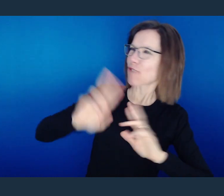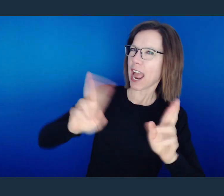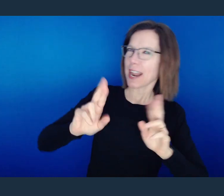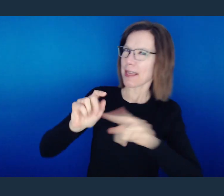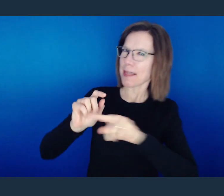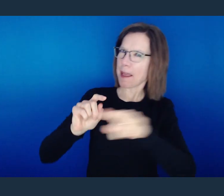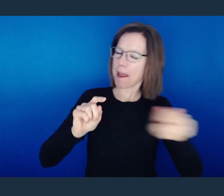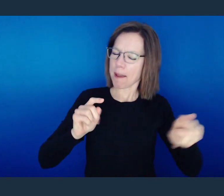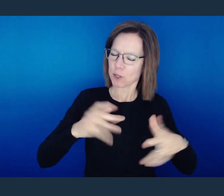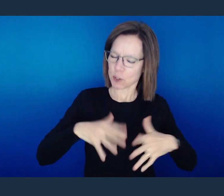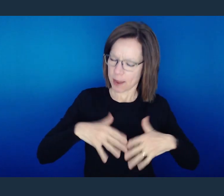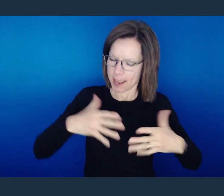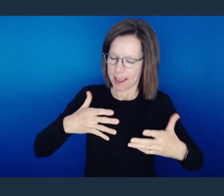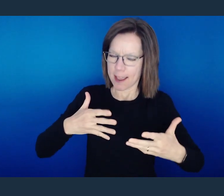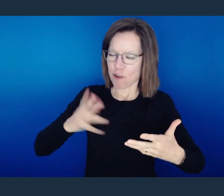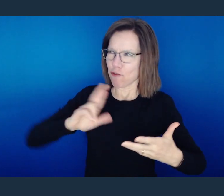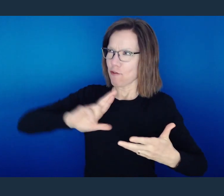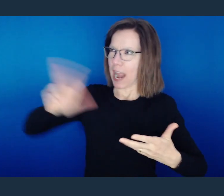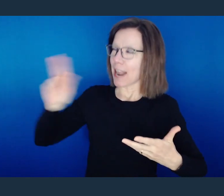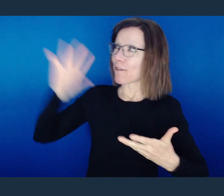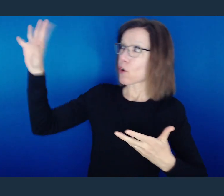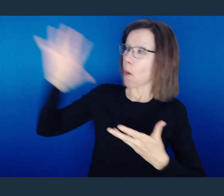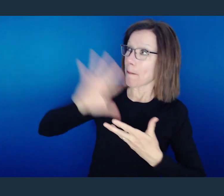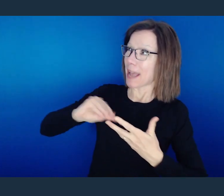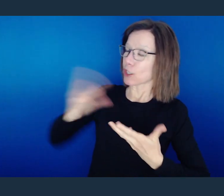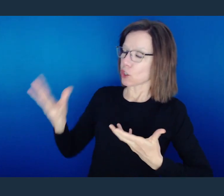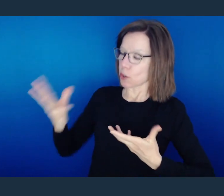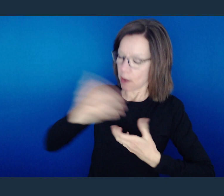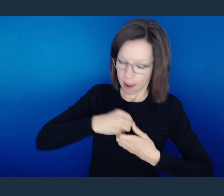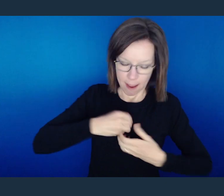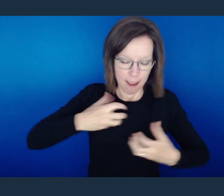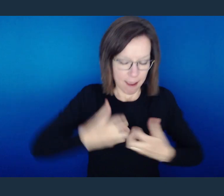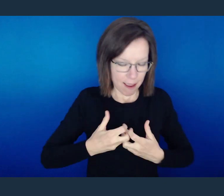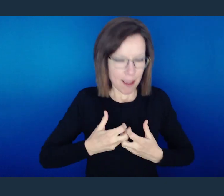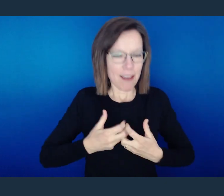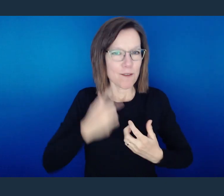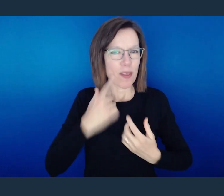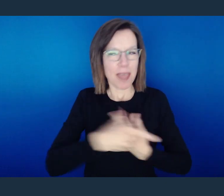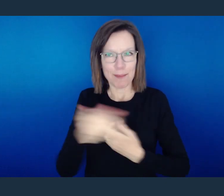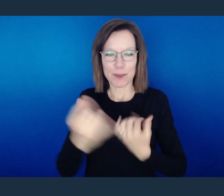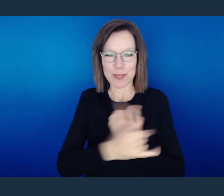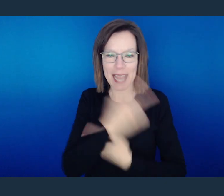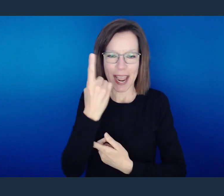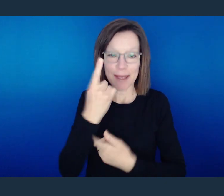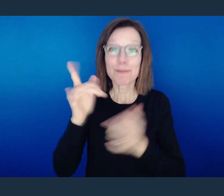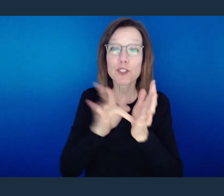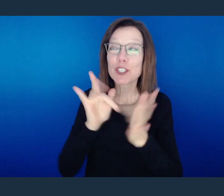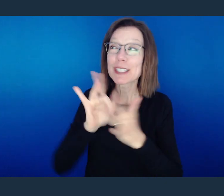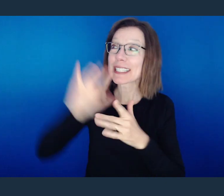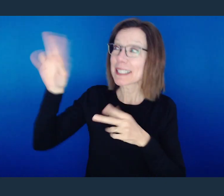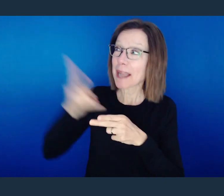them and in preparing them You have also prepared the word that would come to feed them today,